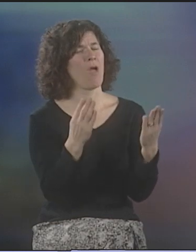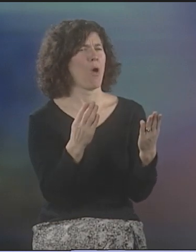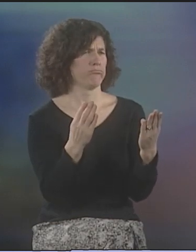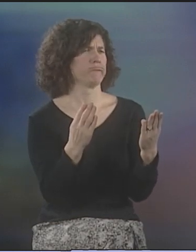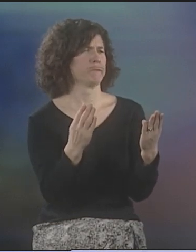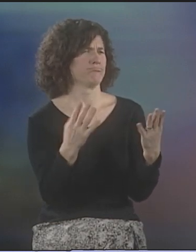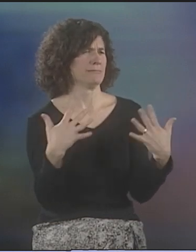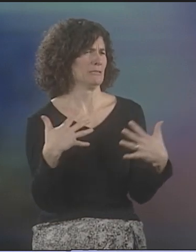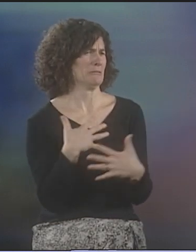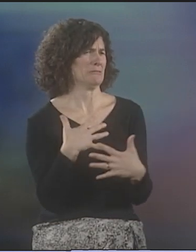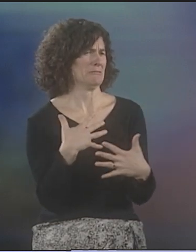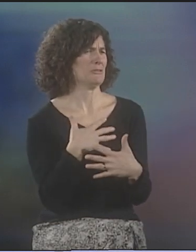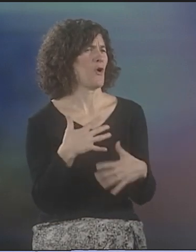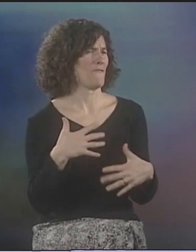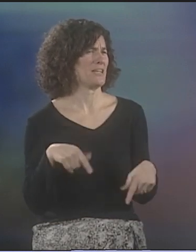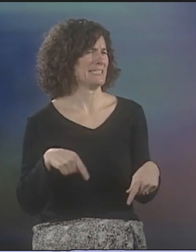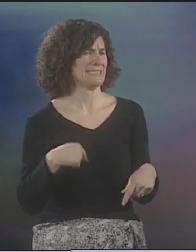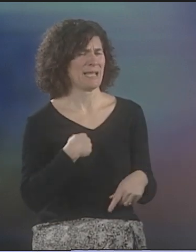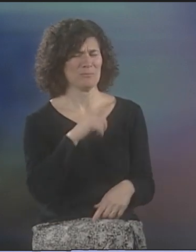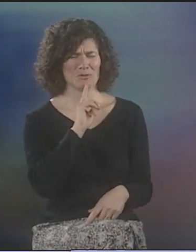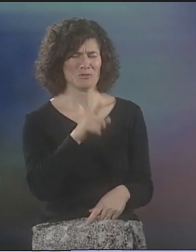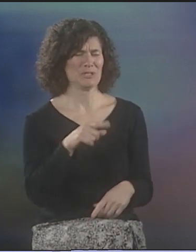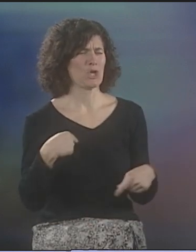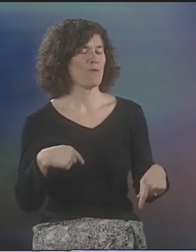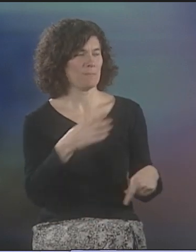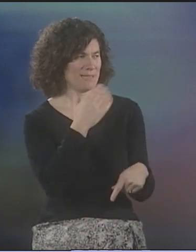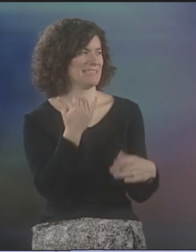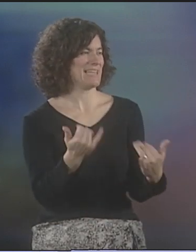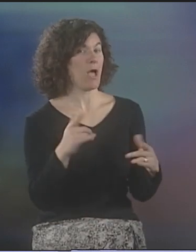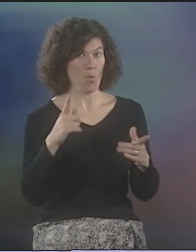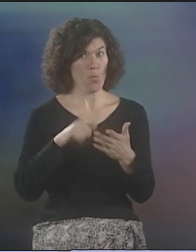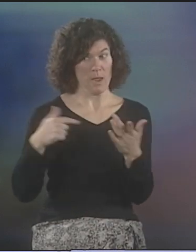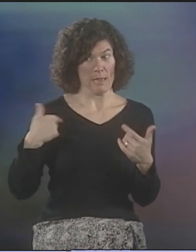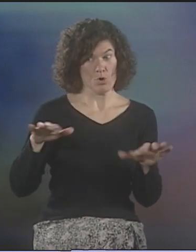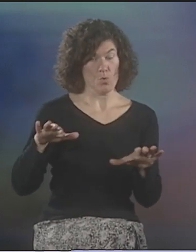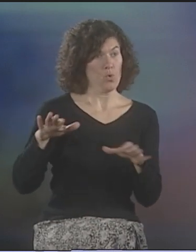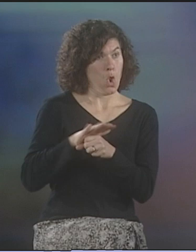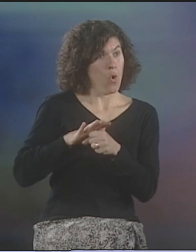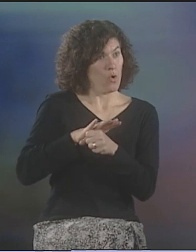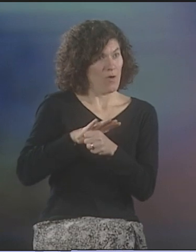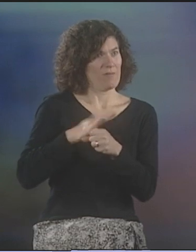BEFORE THE CONFERENCE OPENED? OH, YEAH. I WAS VERY NERVOUS. I WAS REALLY SCARED BECAUSE NOW